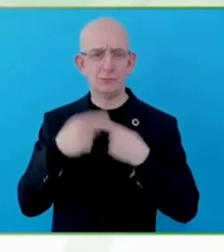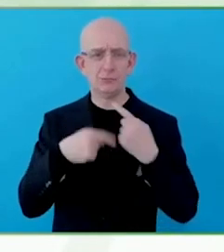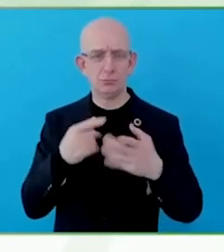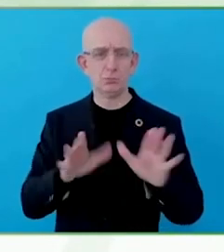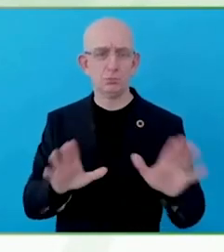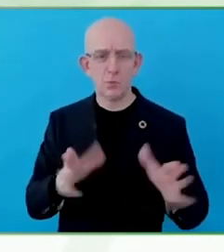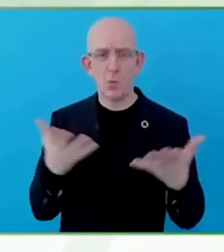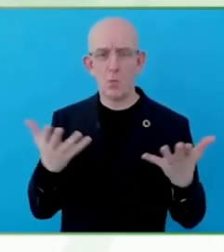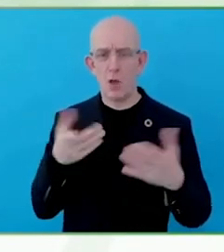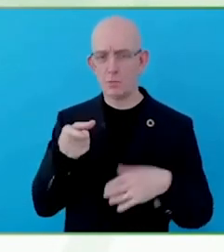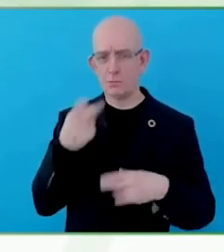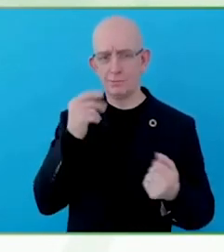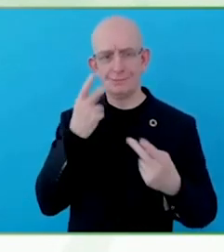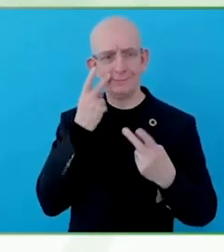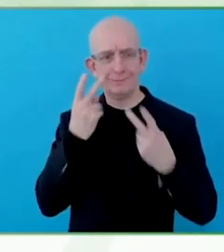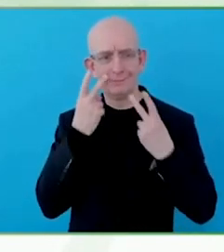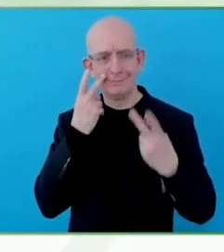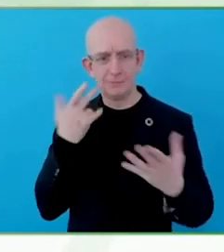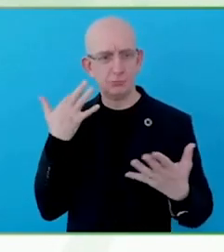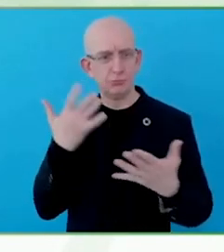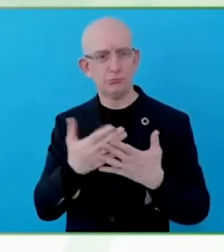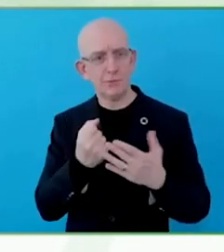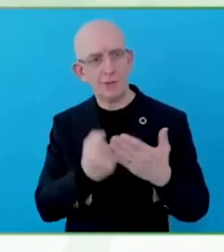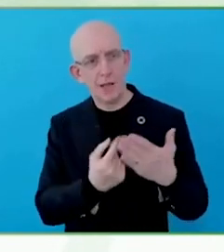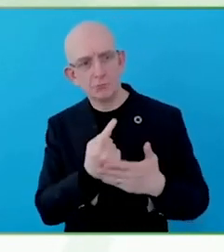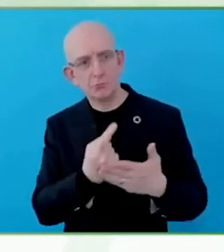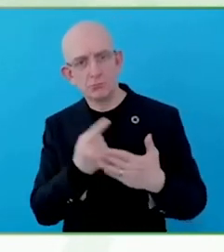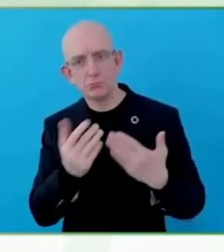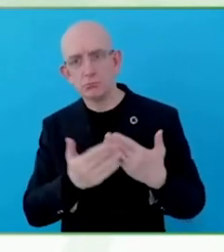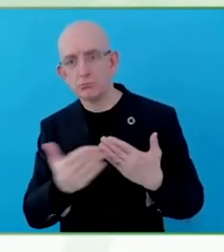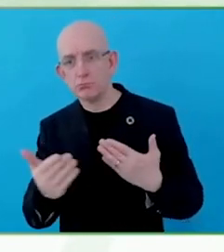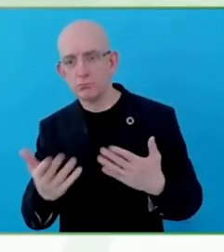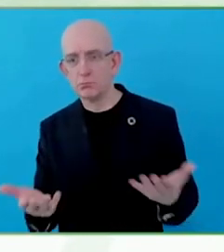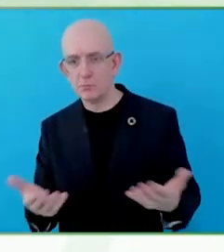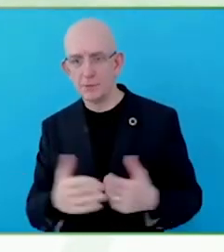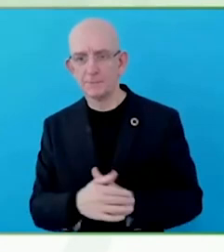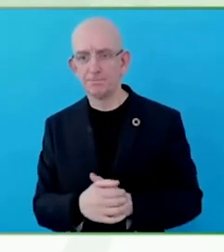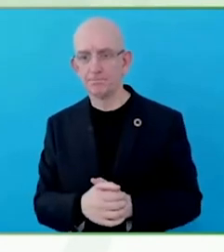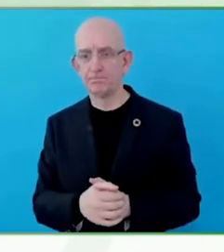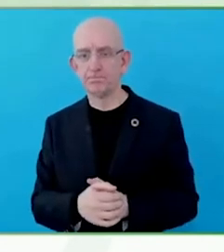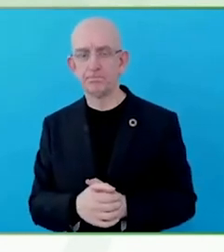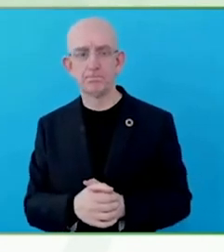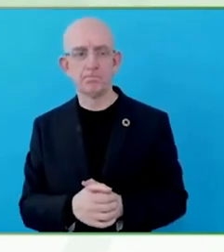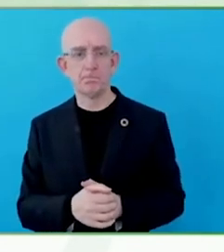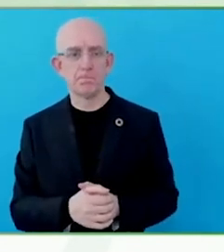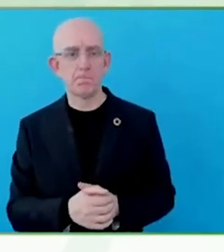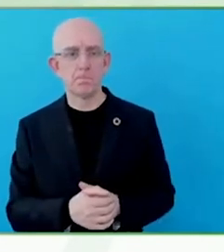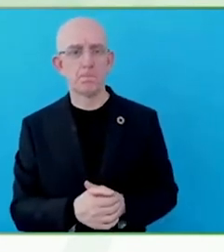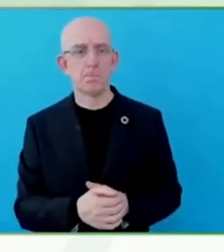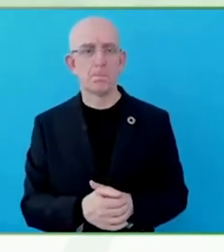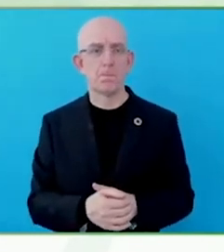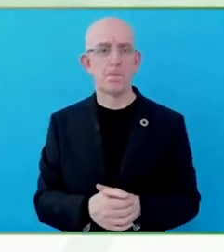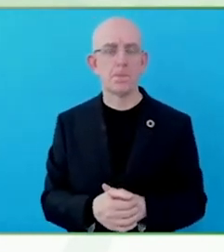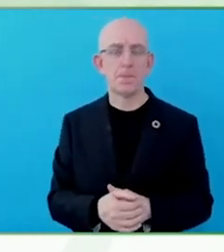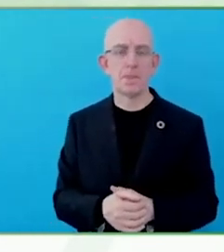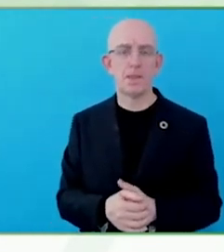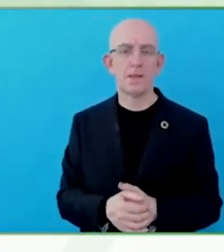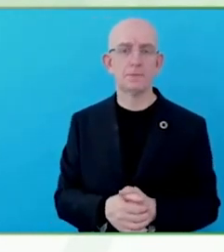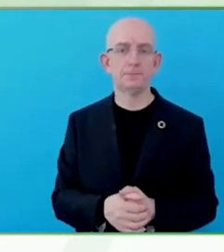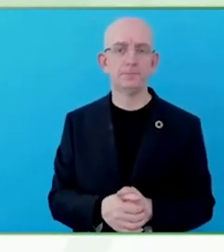Getting to know different methods, start-ups in different